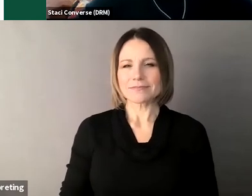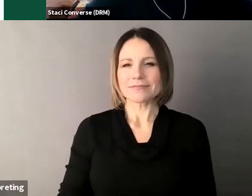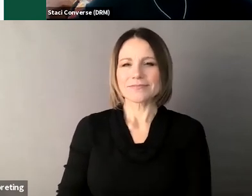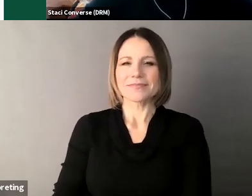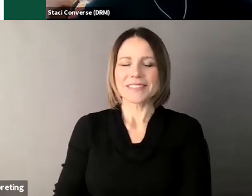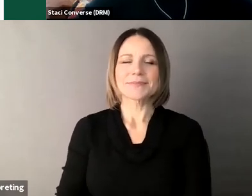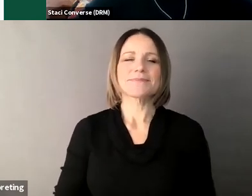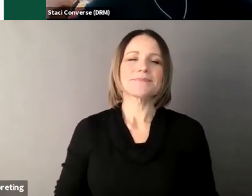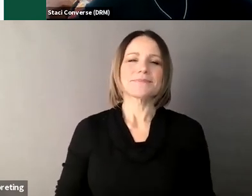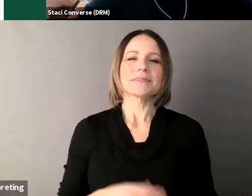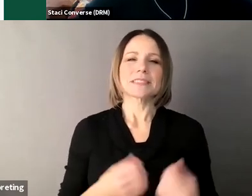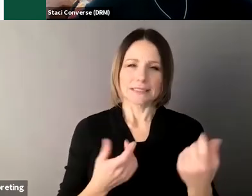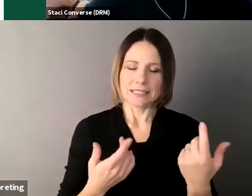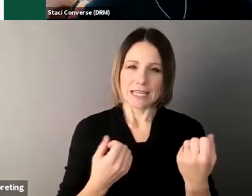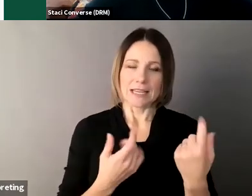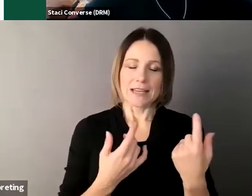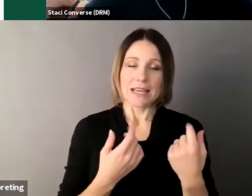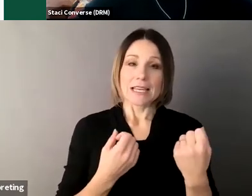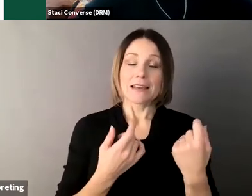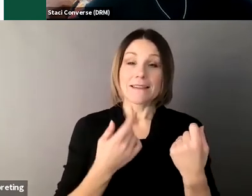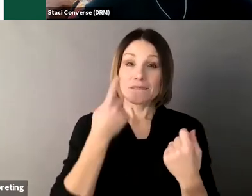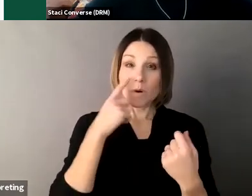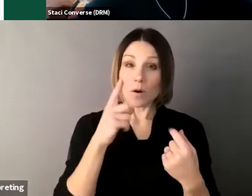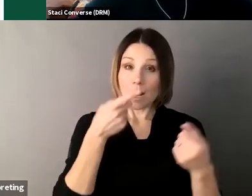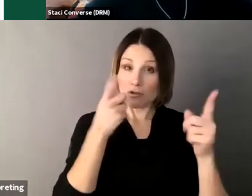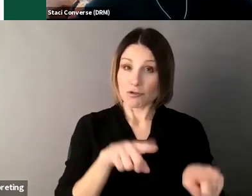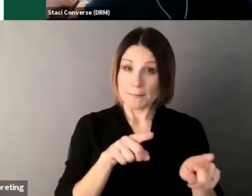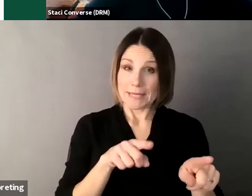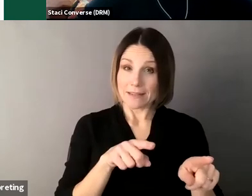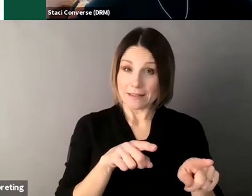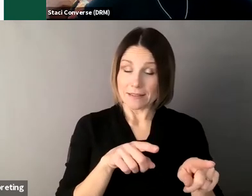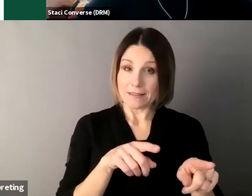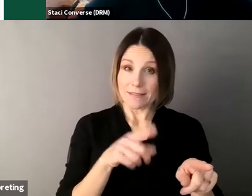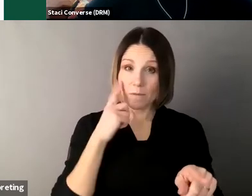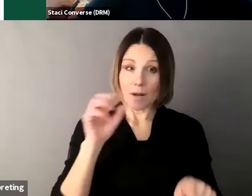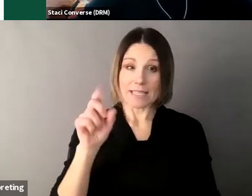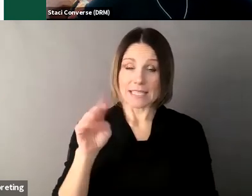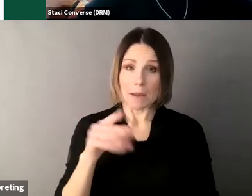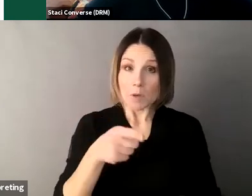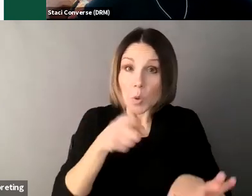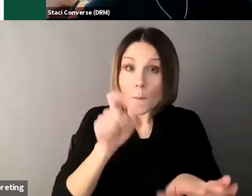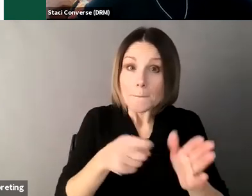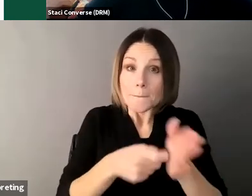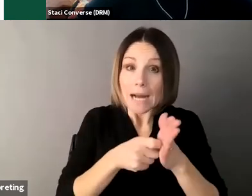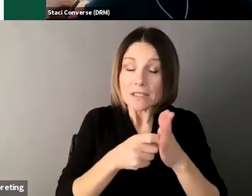you do not have to use one at all put everything in writing